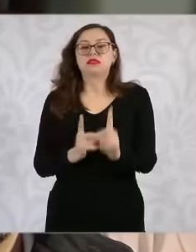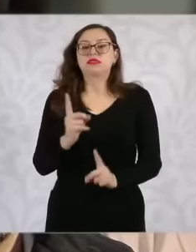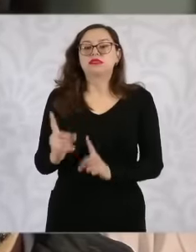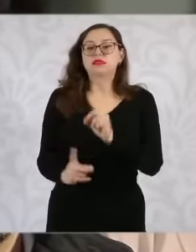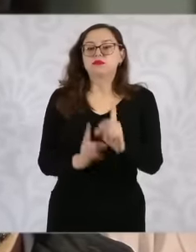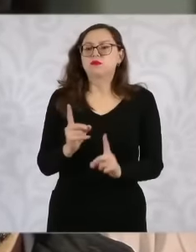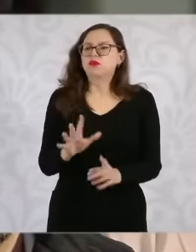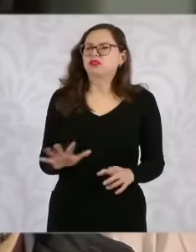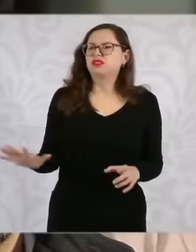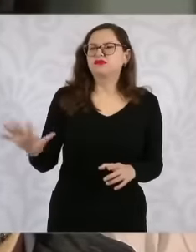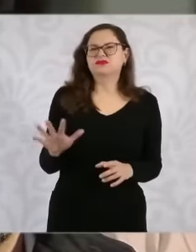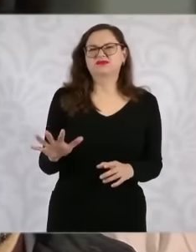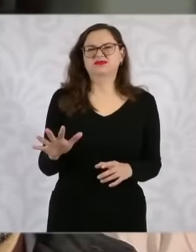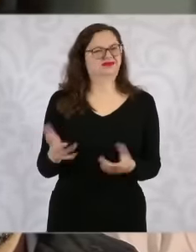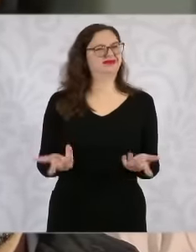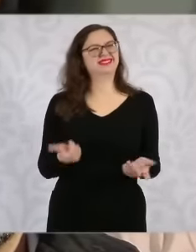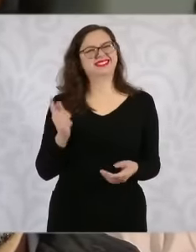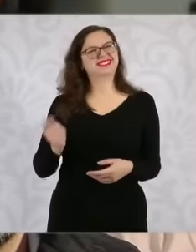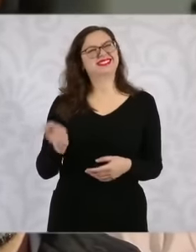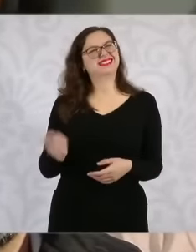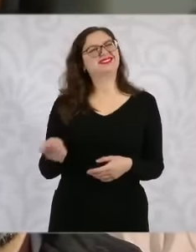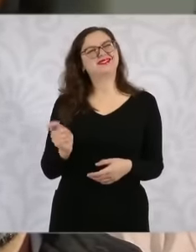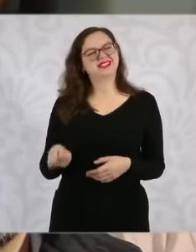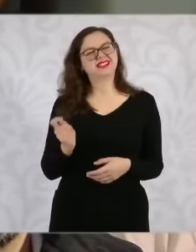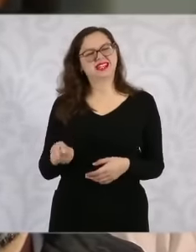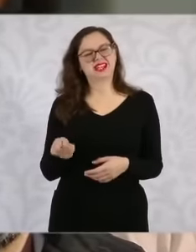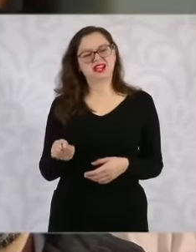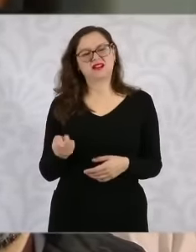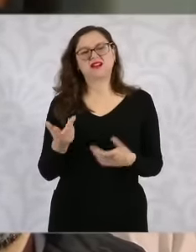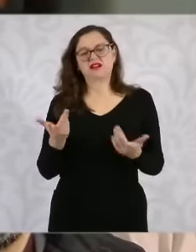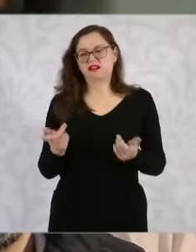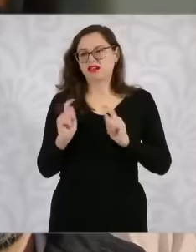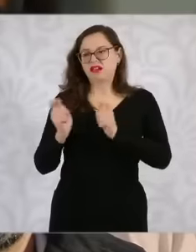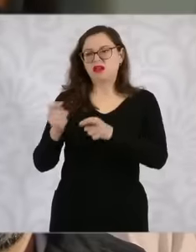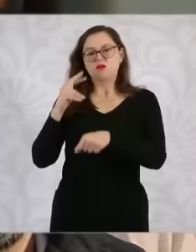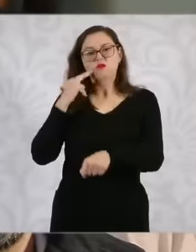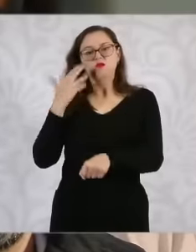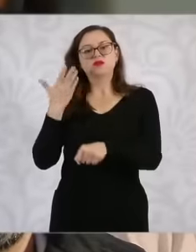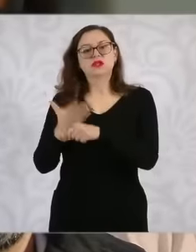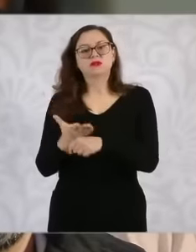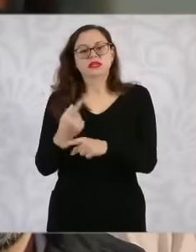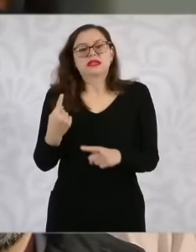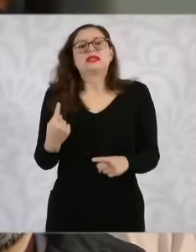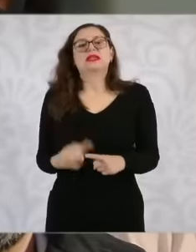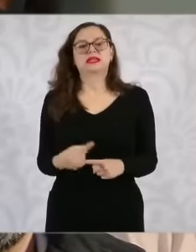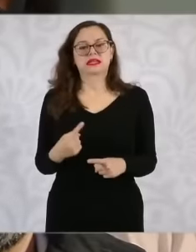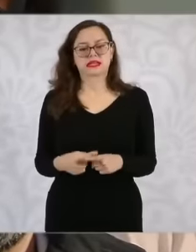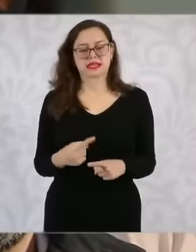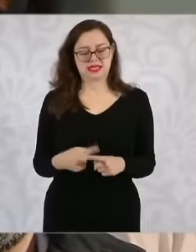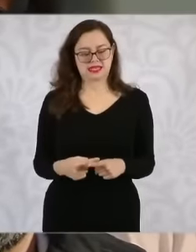see if you could tell us a little more about that and who will be specifically in charge of